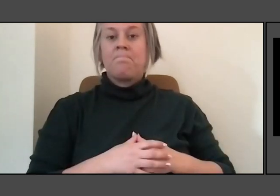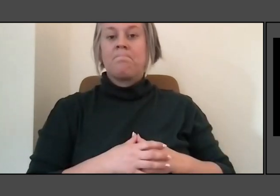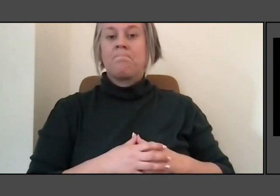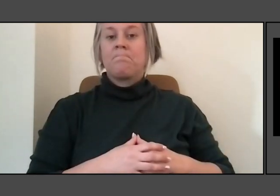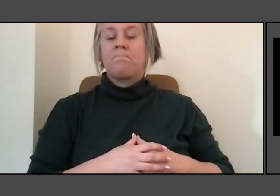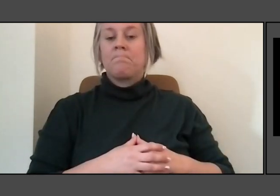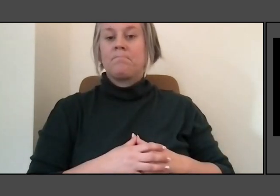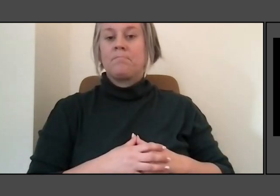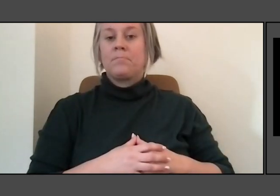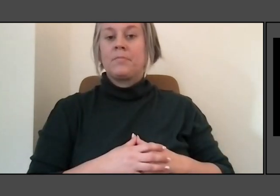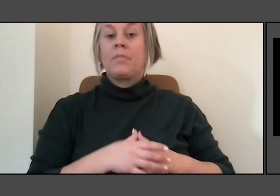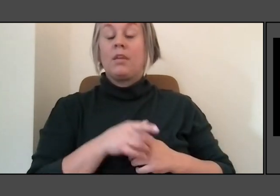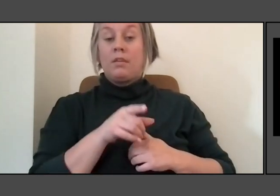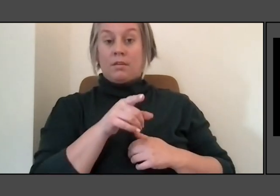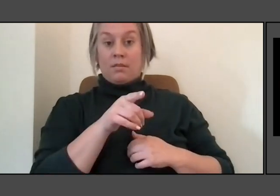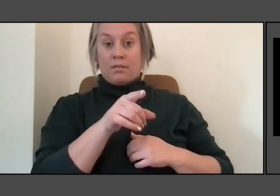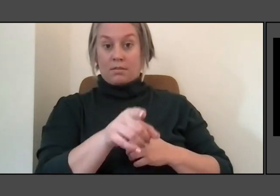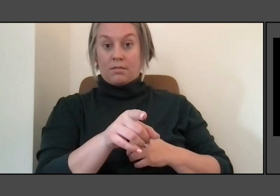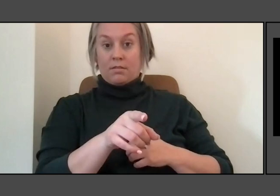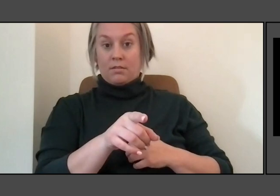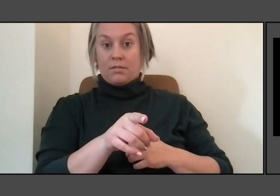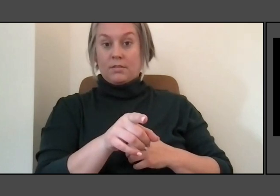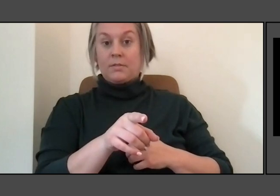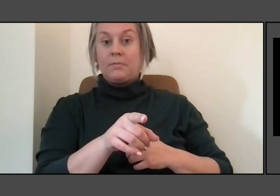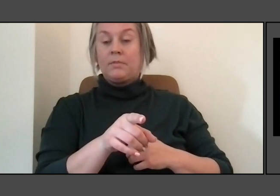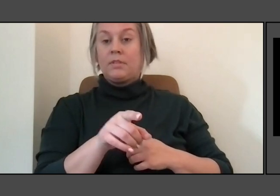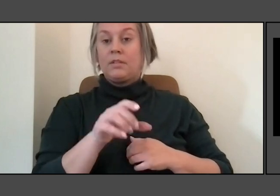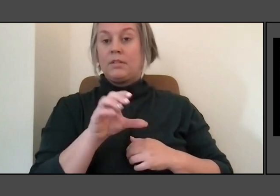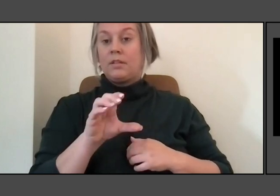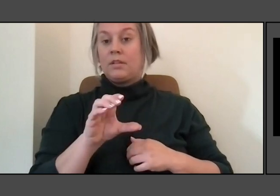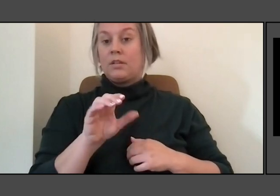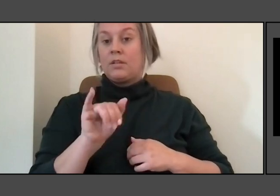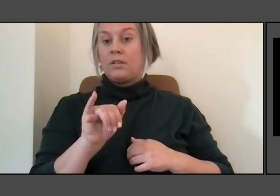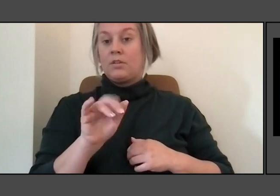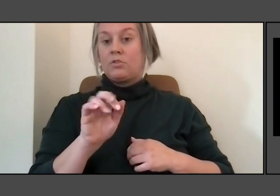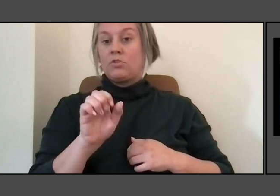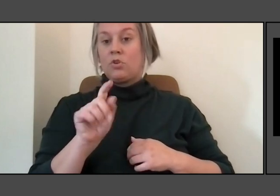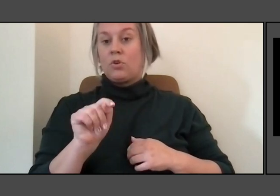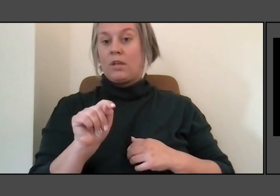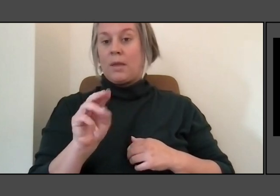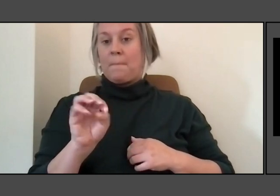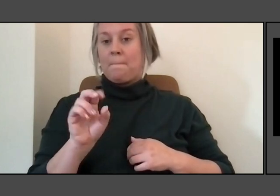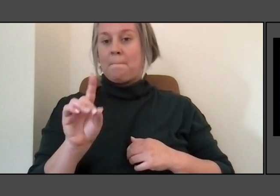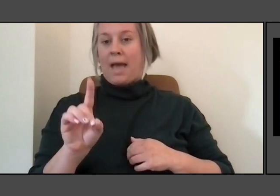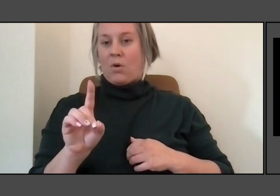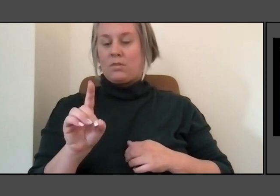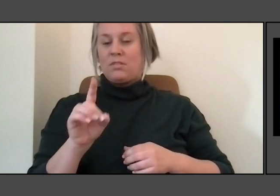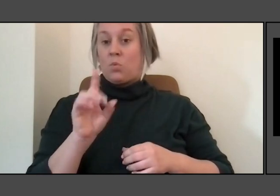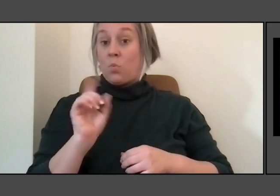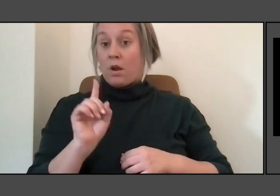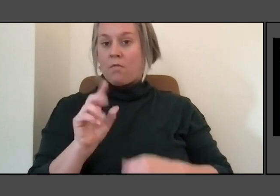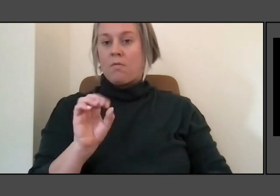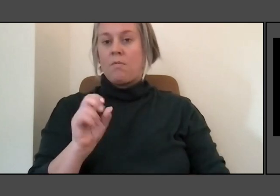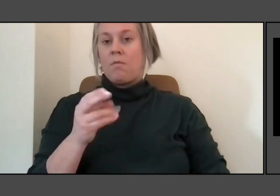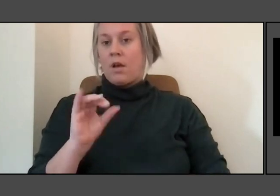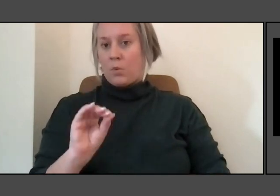the Serpent mound in in Ohio. It's I've been there once.